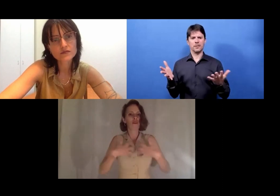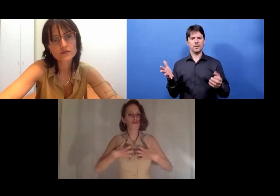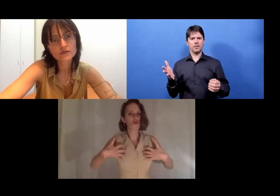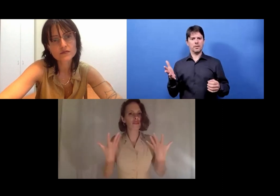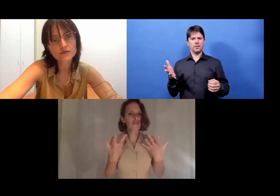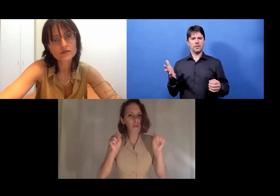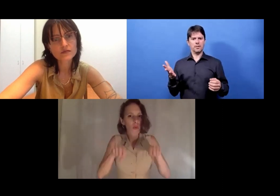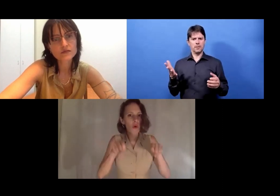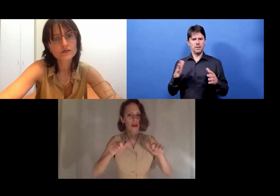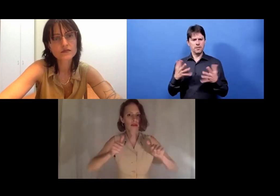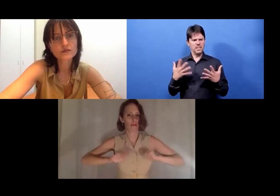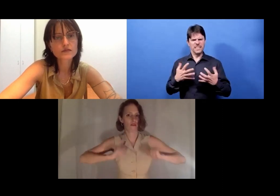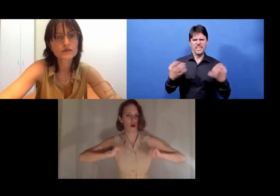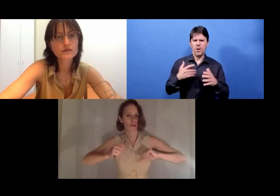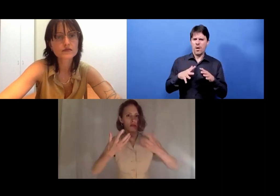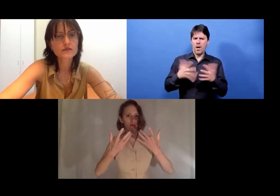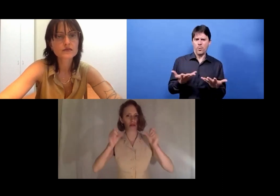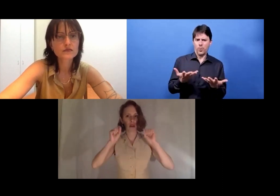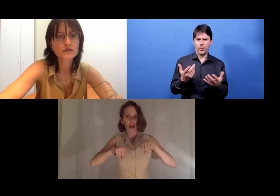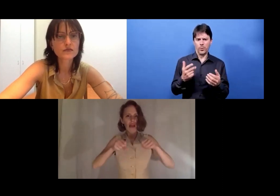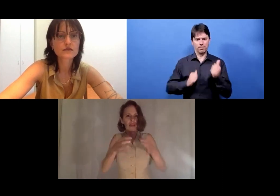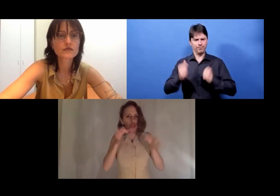For example, you can perform in a rage.